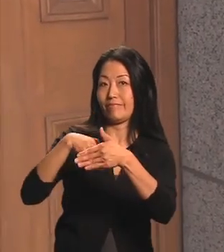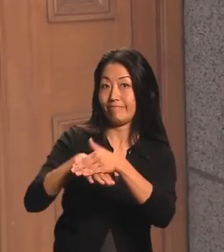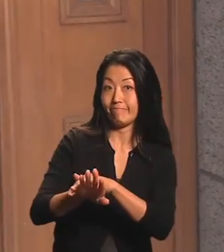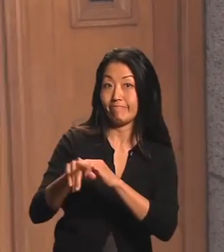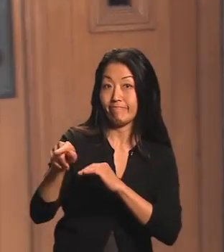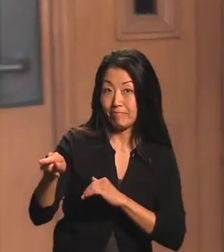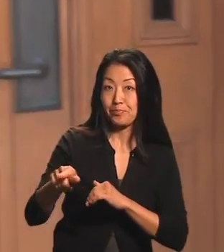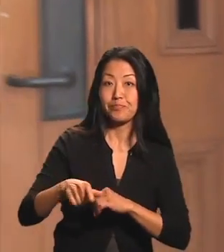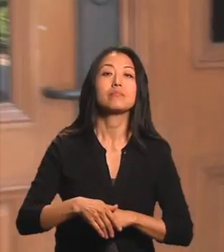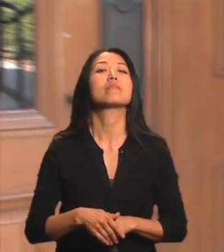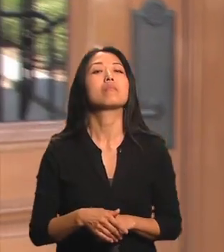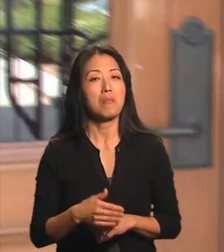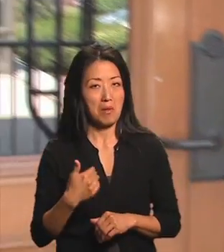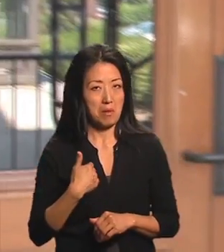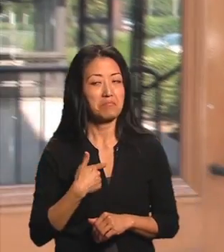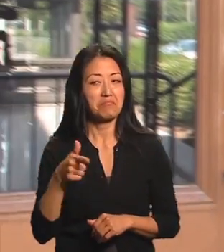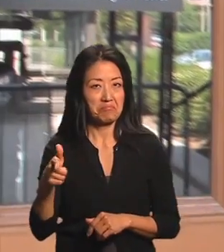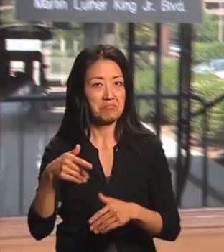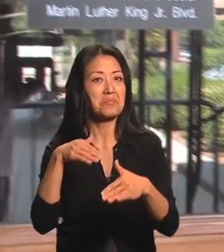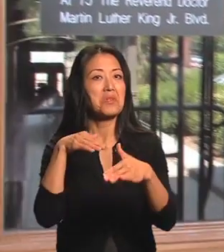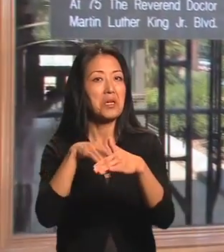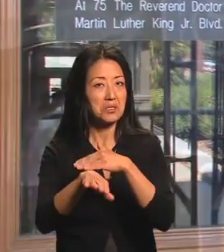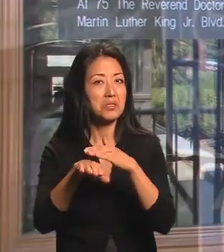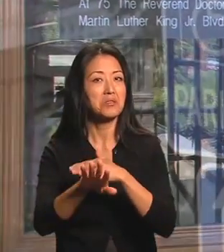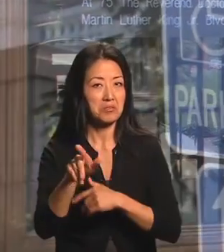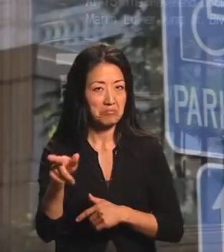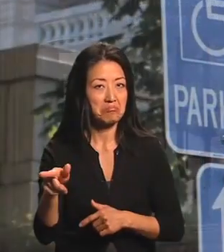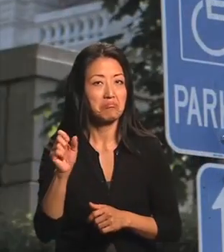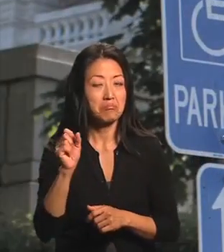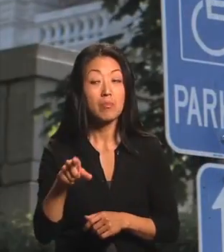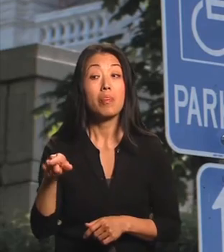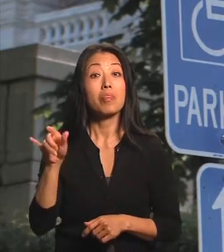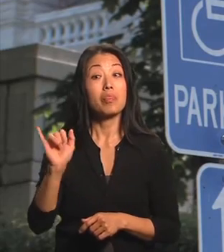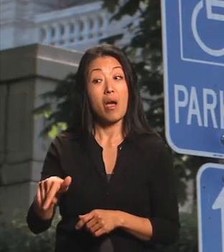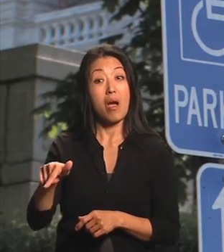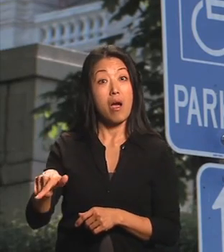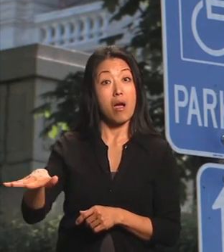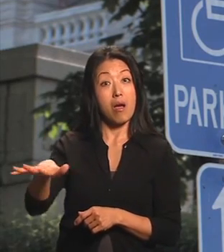The other accessible entrance is located on the University Avenue side of the building next to